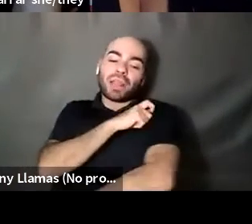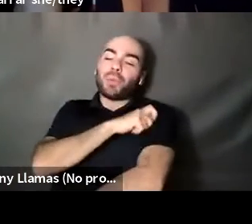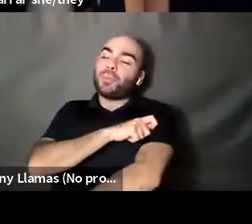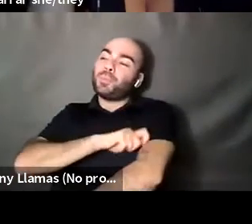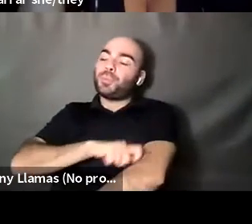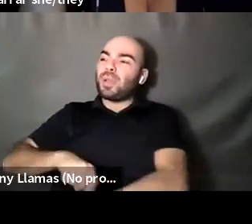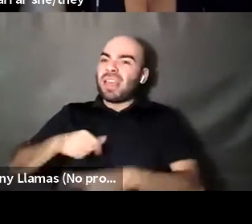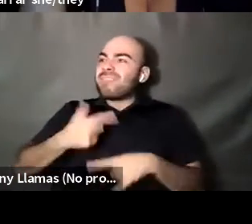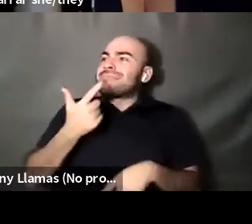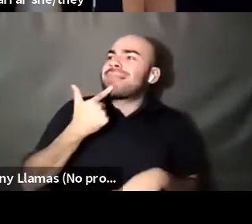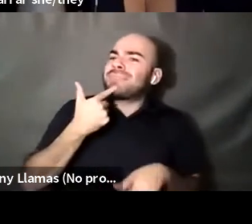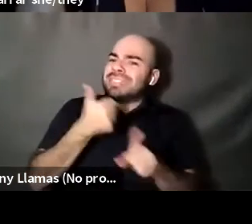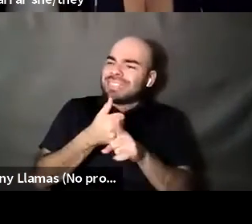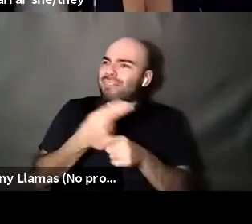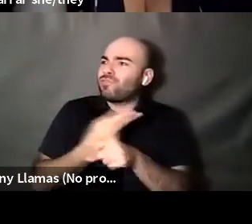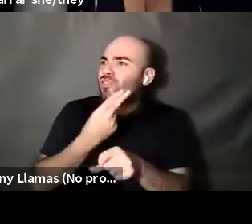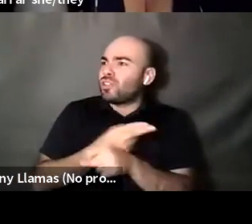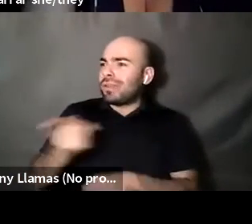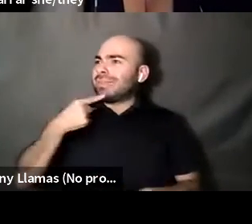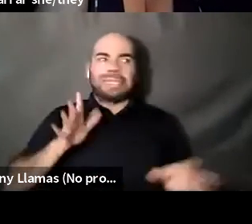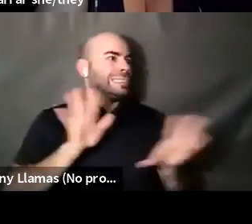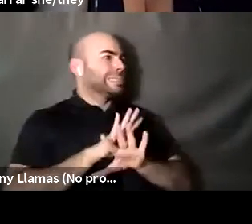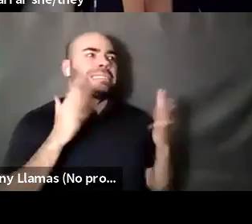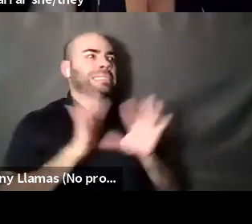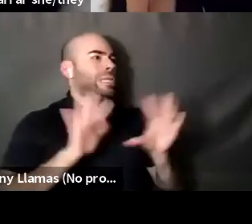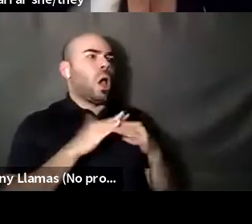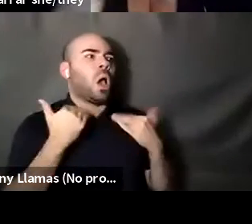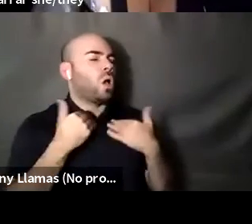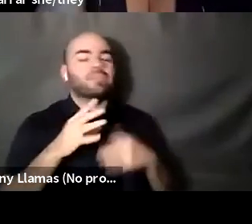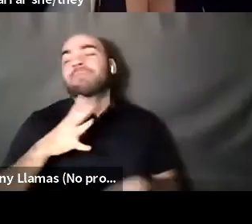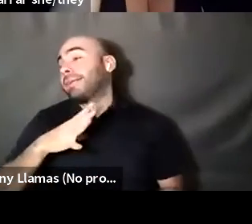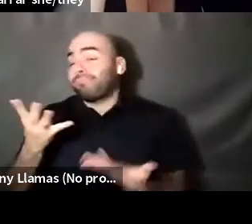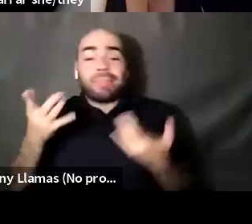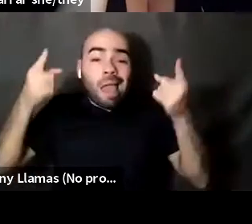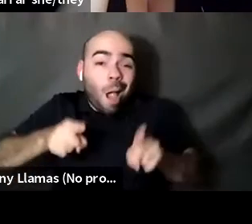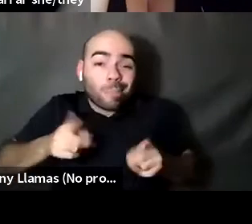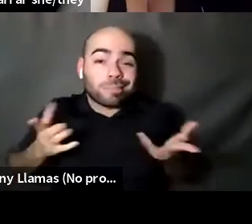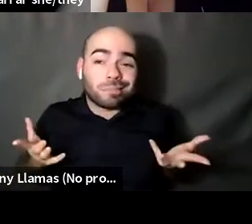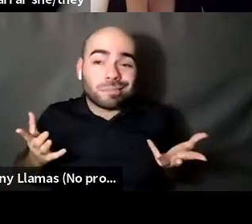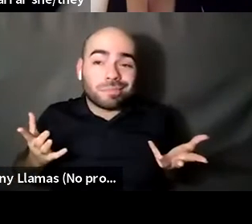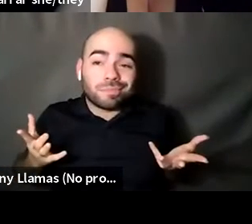Randa Jarrar she/they: No. Randa Jarrar she/they: No. So yeah, it happens, and I Randa Jarrar she/they: Think yeah anyway I'm seeing the note. Randa Jarrar she/they: That it's almost Intermission time.